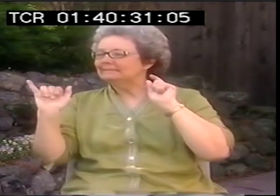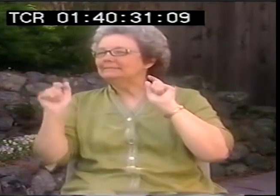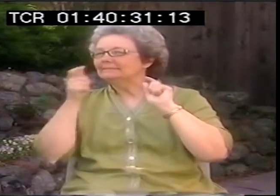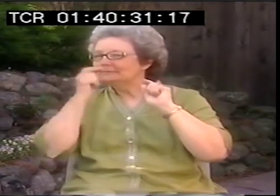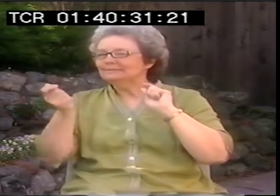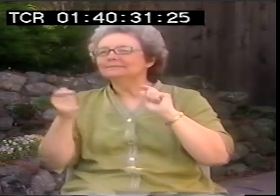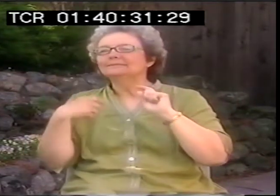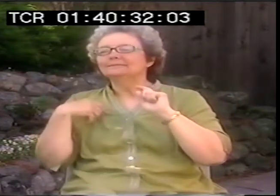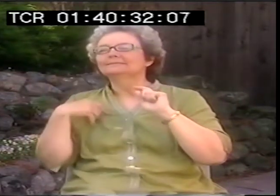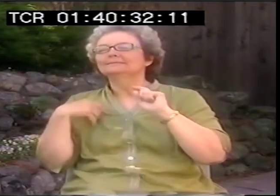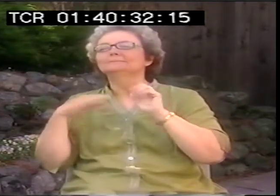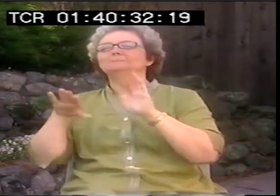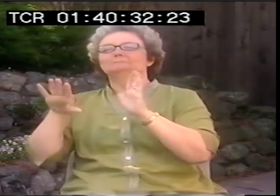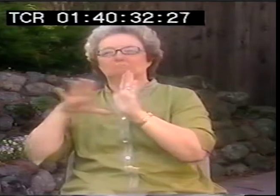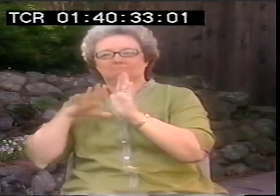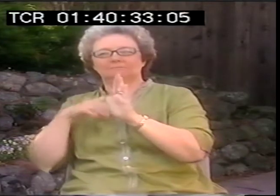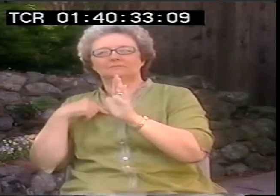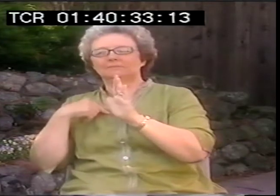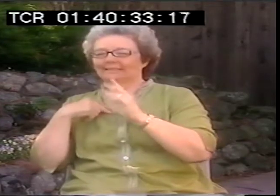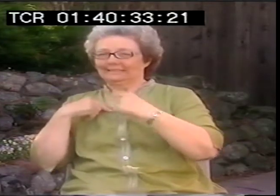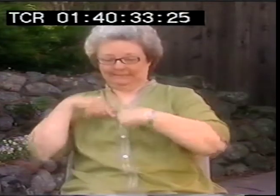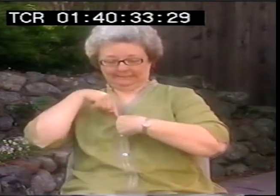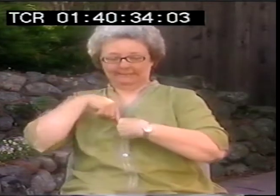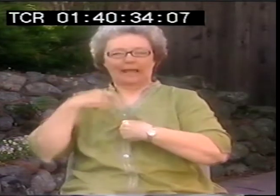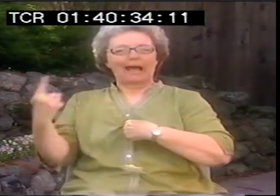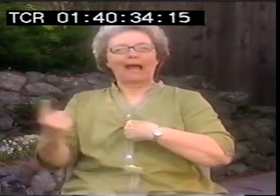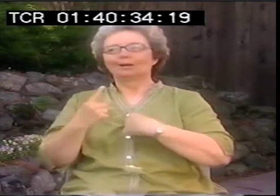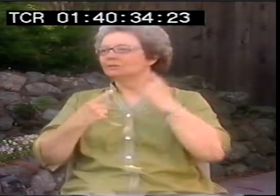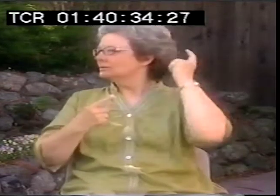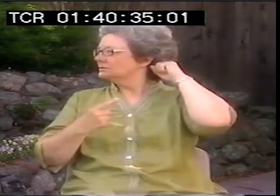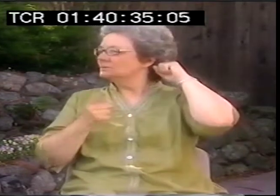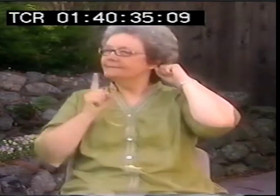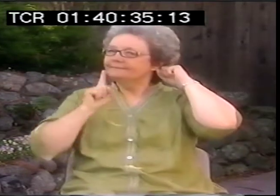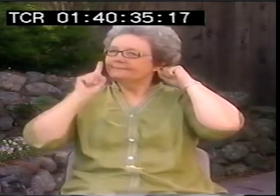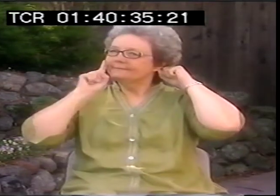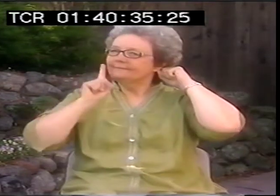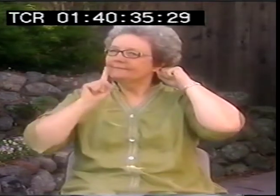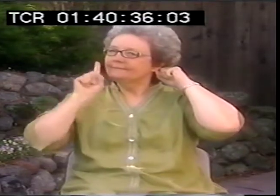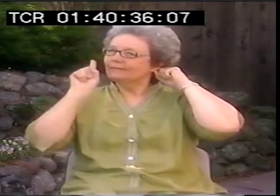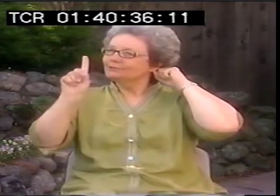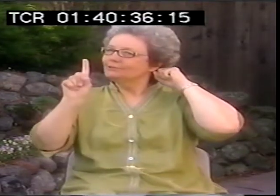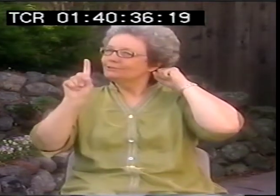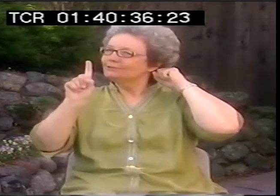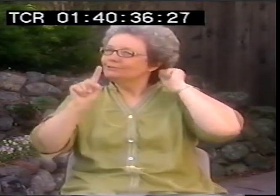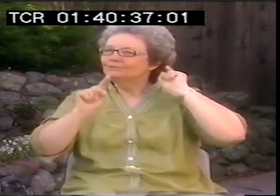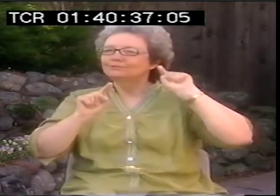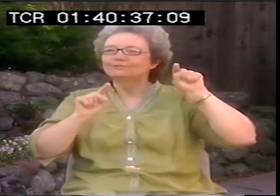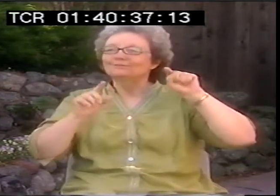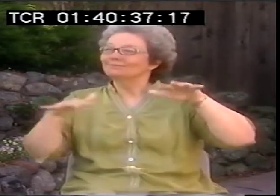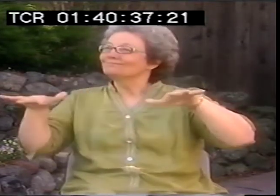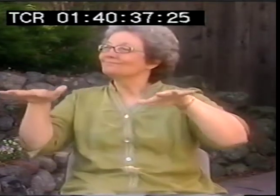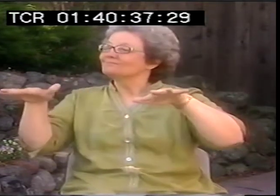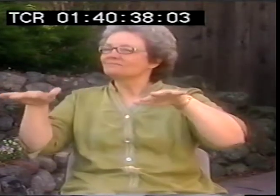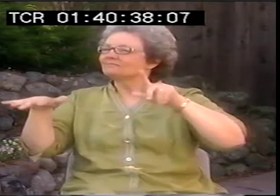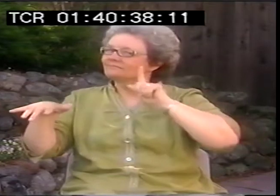It was interesting, how to go about doing that. I always think deaf audience first when I'm creating something.